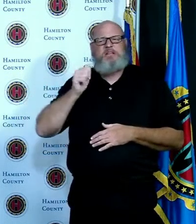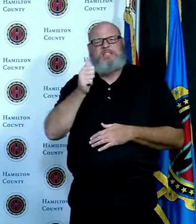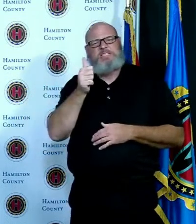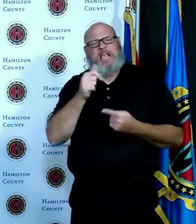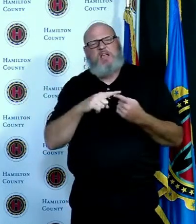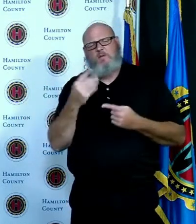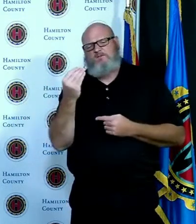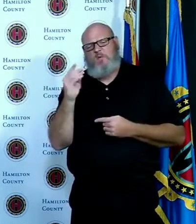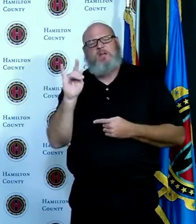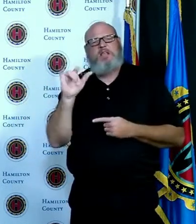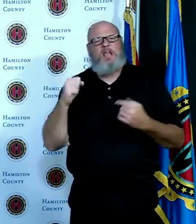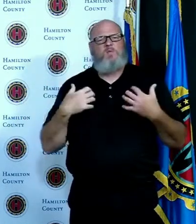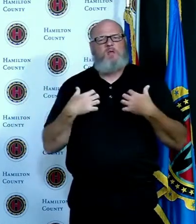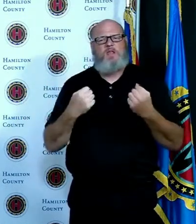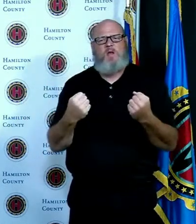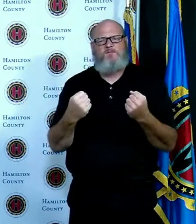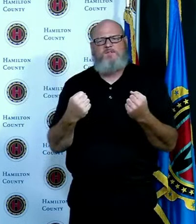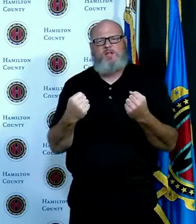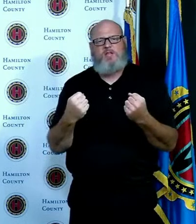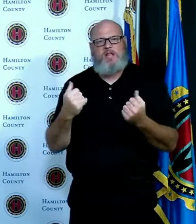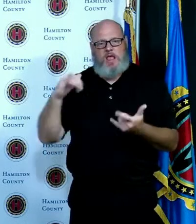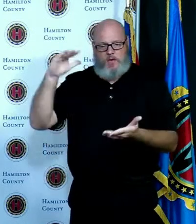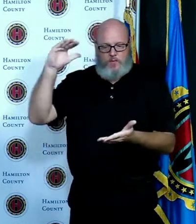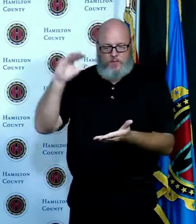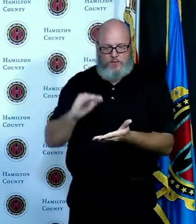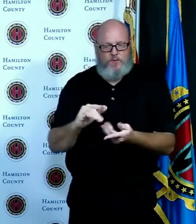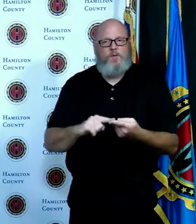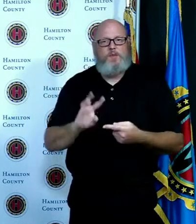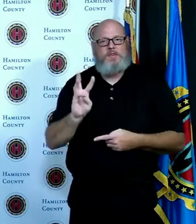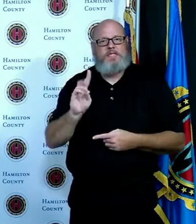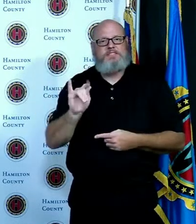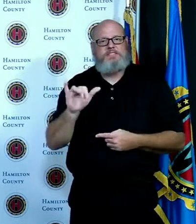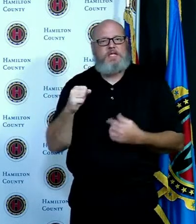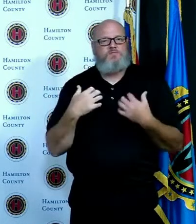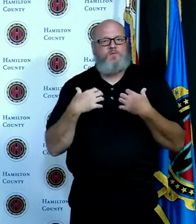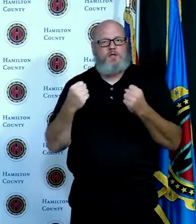thing and that helps our hospital systems with capacity a little bit in addition you're less